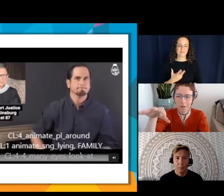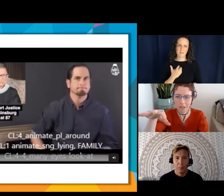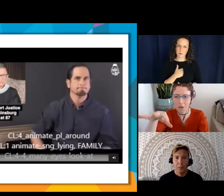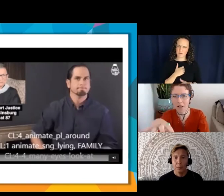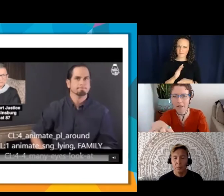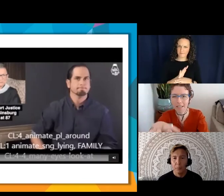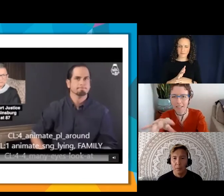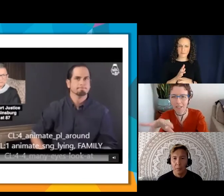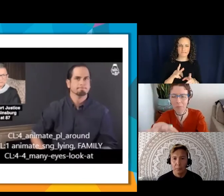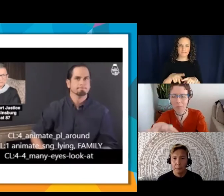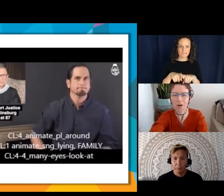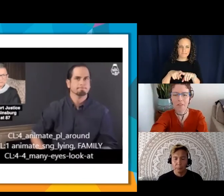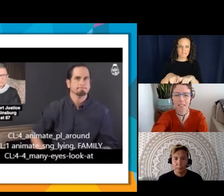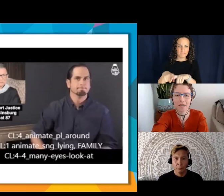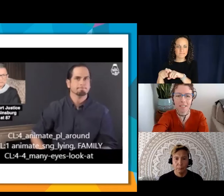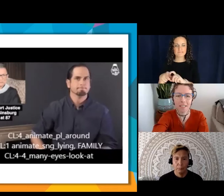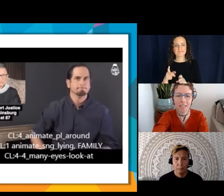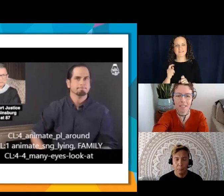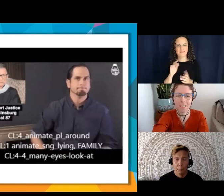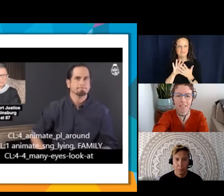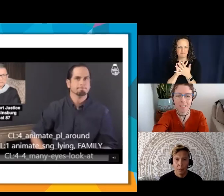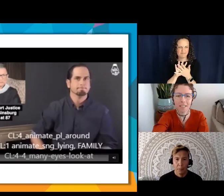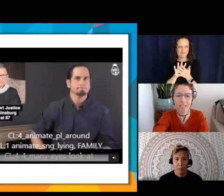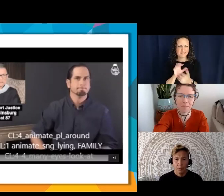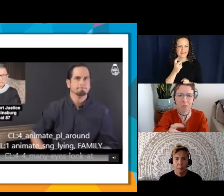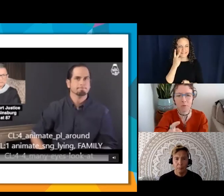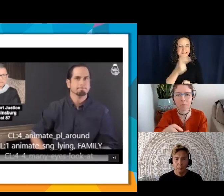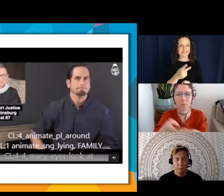quality is a little poor on this. I can see that it's been compressed multiple times as